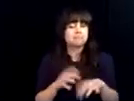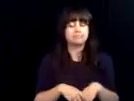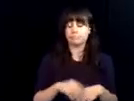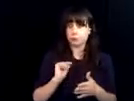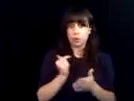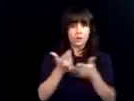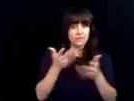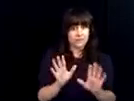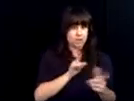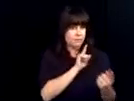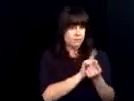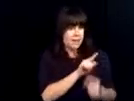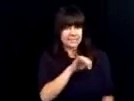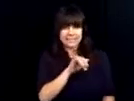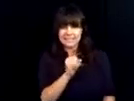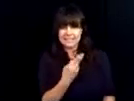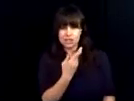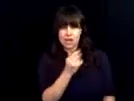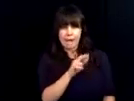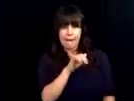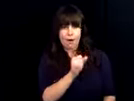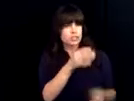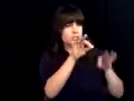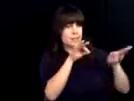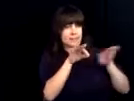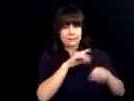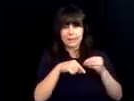was more of a crest runner or football player. I ran track a little bit.